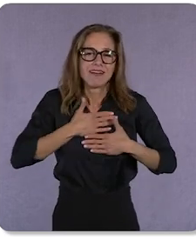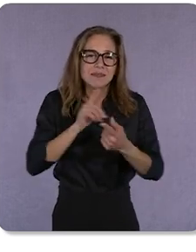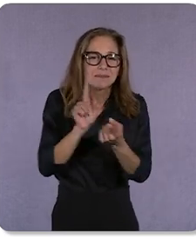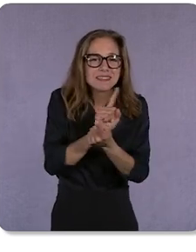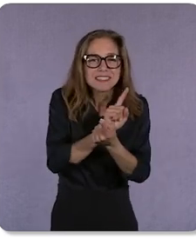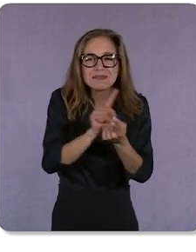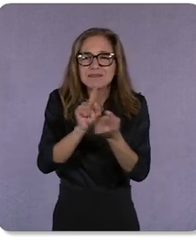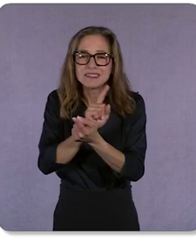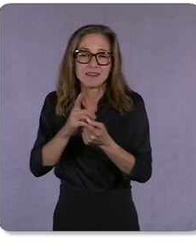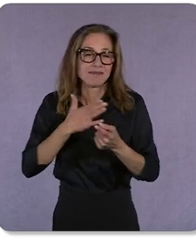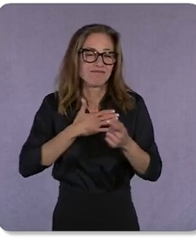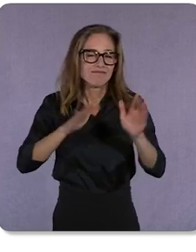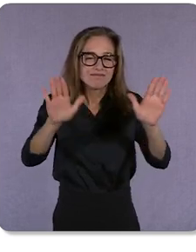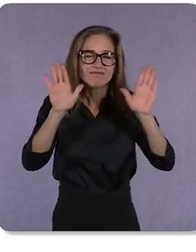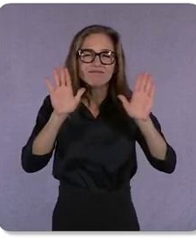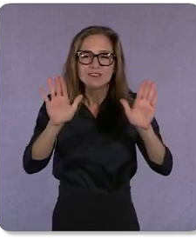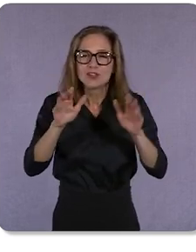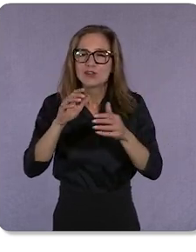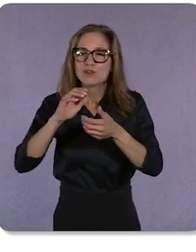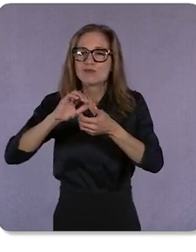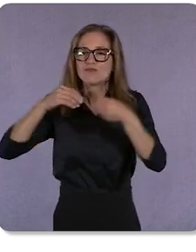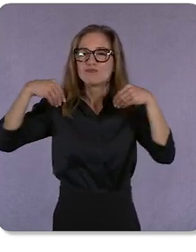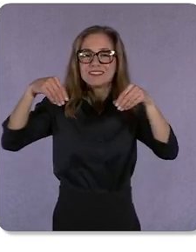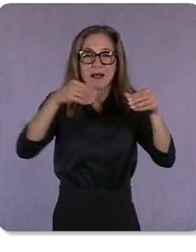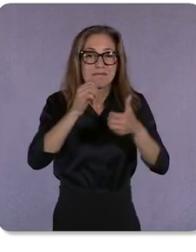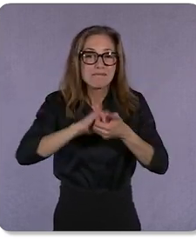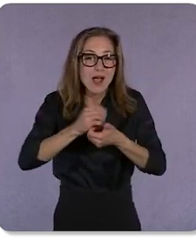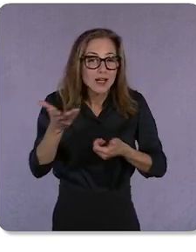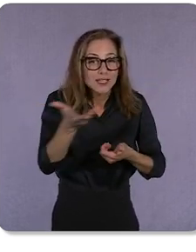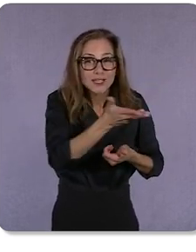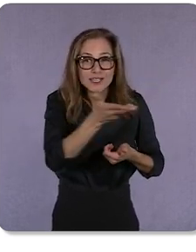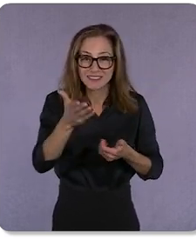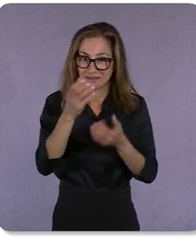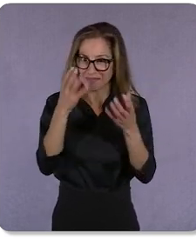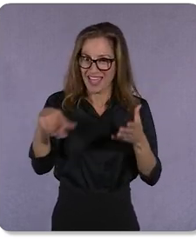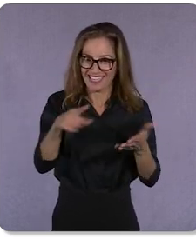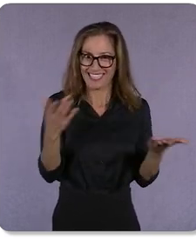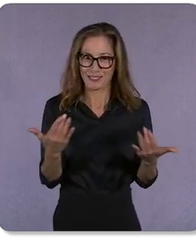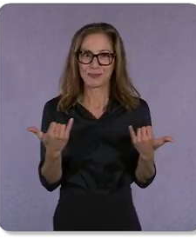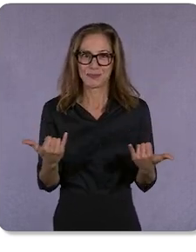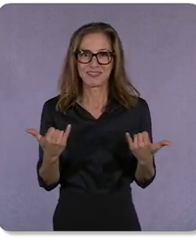fantastic retail partners, who are here today. And one of the things I’ve heard so often,